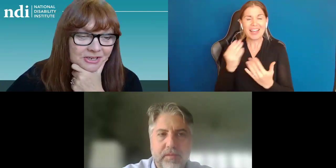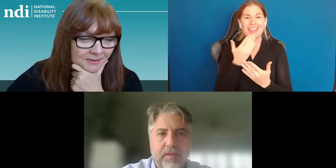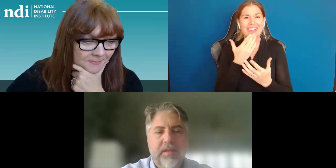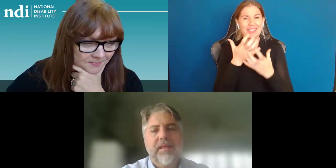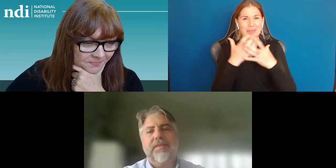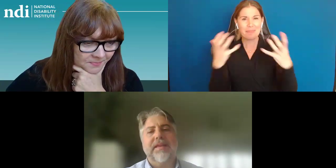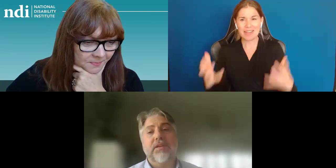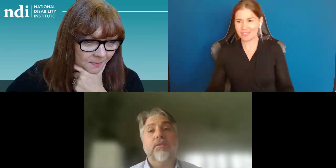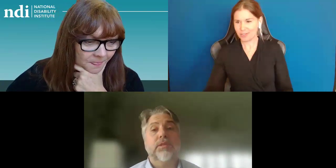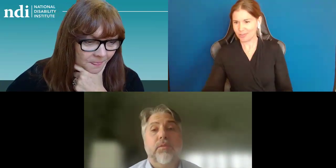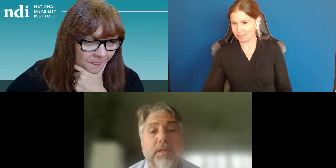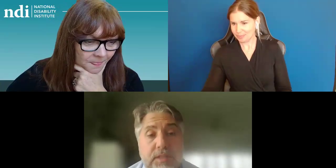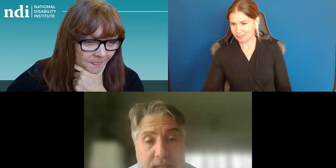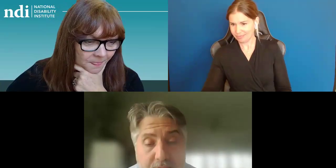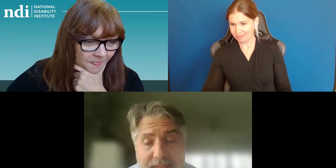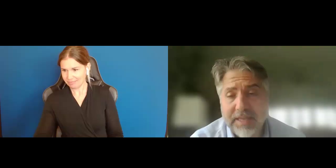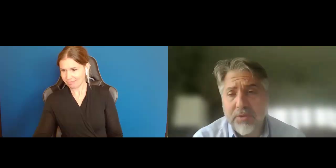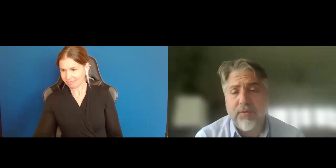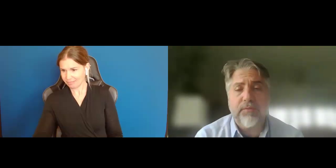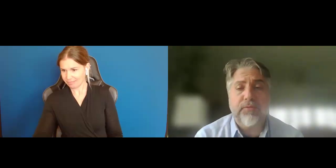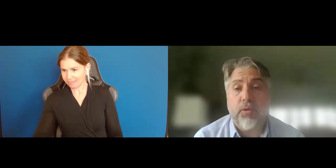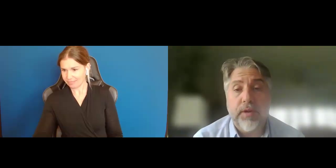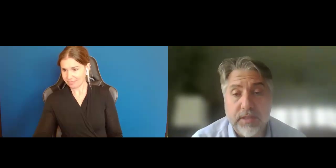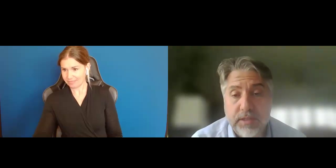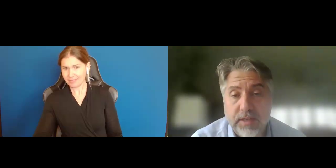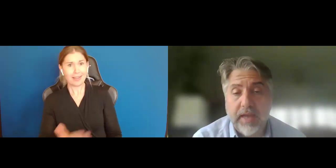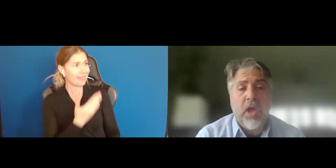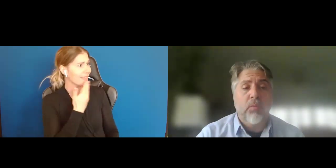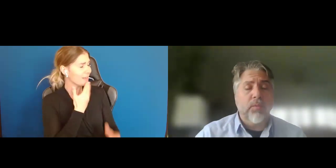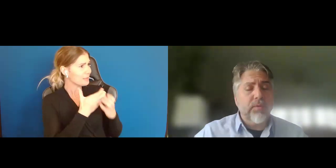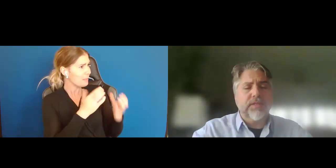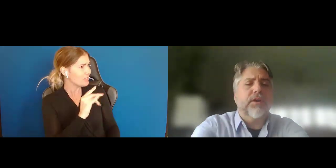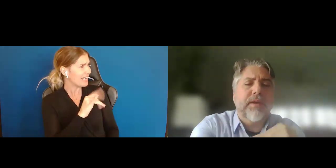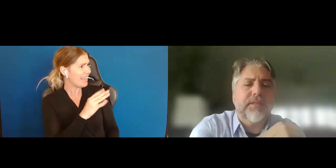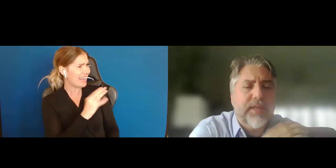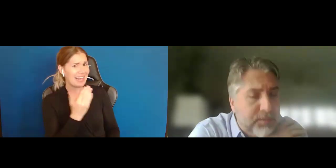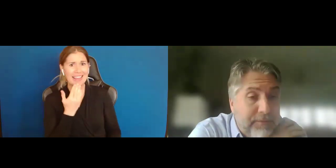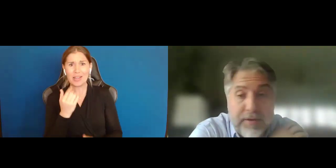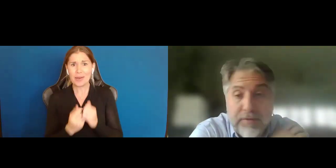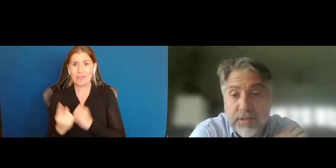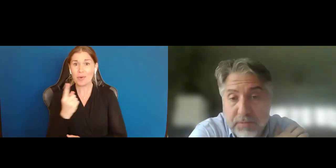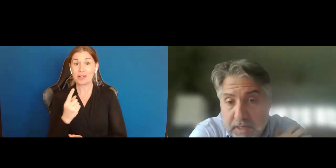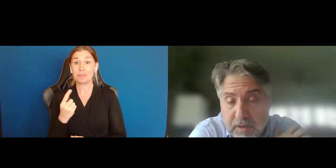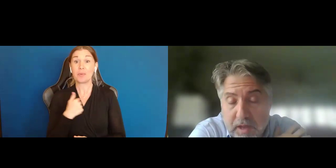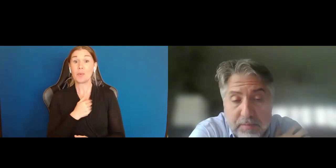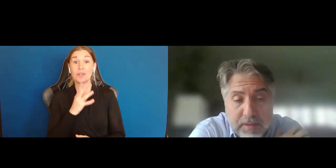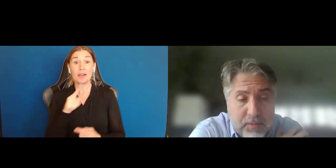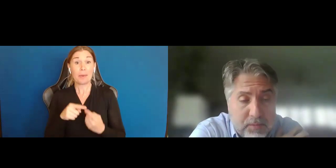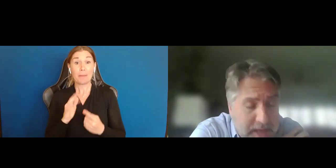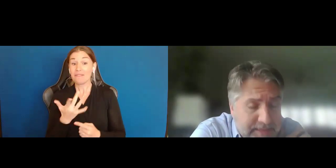Thank you so much, Nikki, and thank you everyone for joining us today. What we are going to talk about today is my favorite subject.